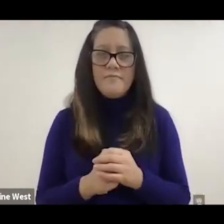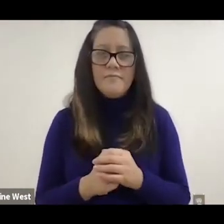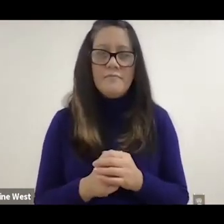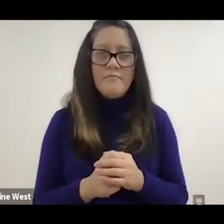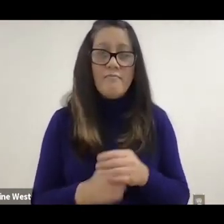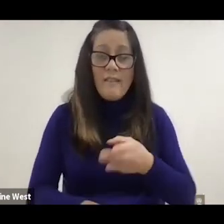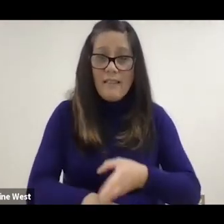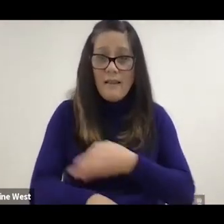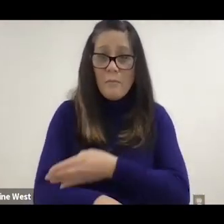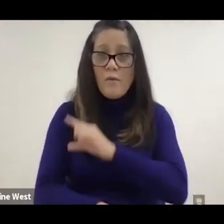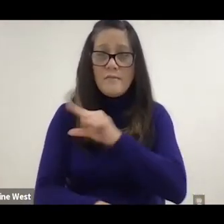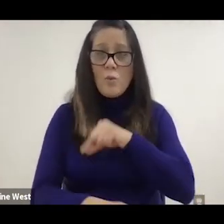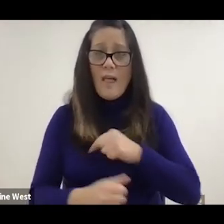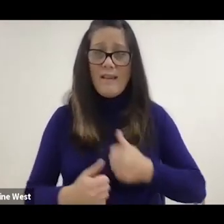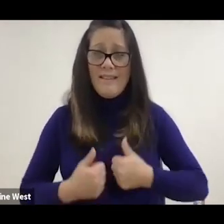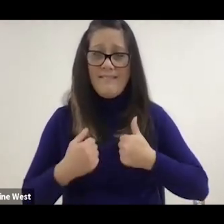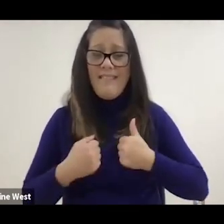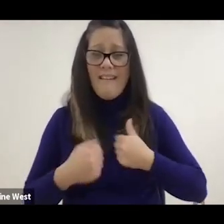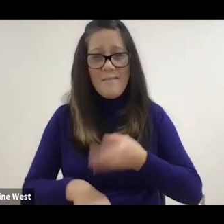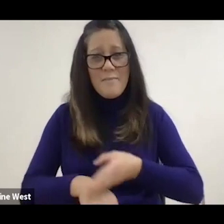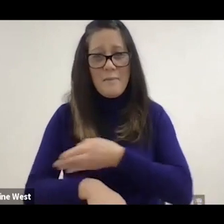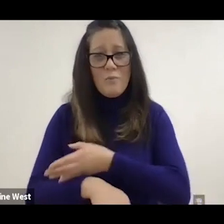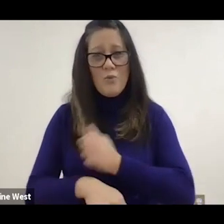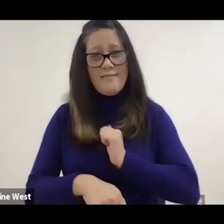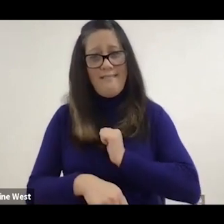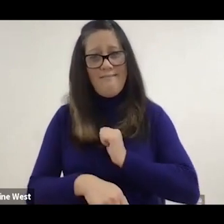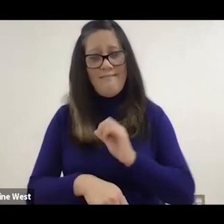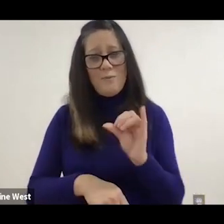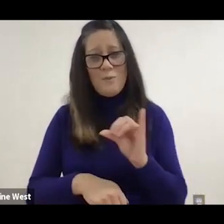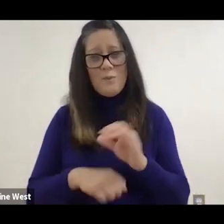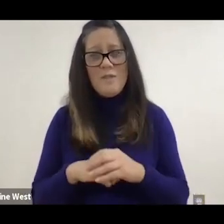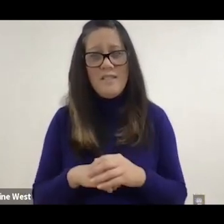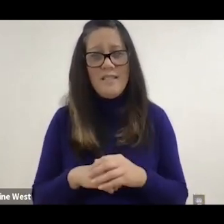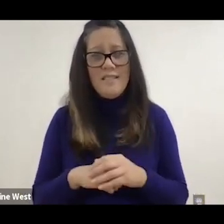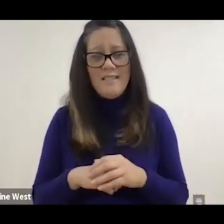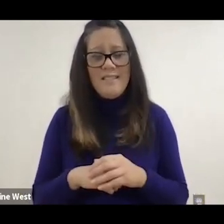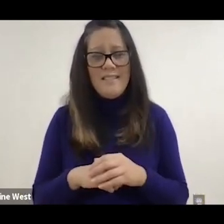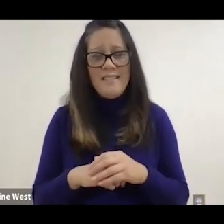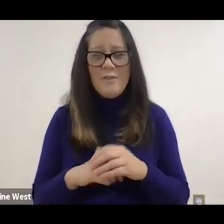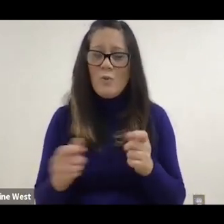not only improves qual of life, it improves health, right If you can manage some of your